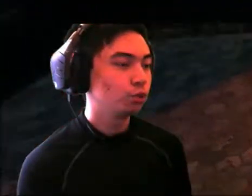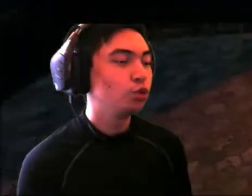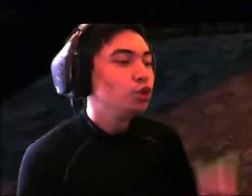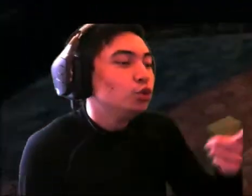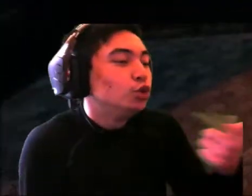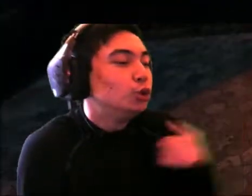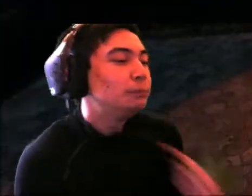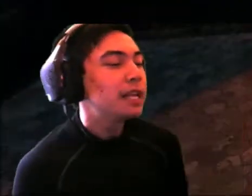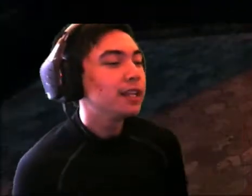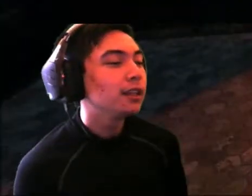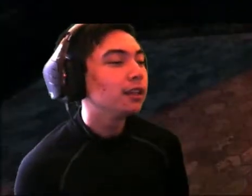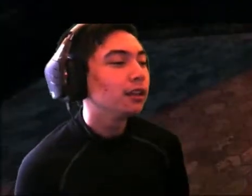Did you just shoot me?!